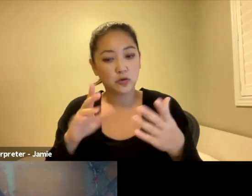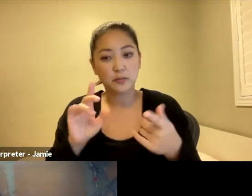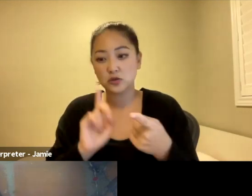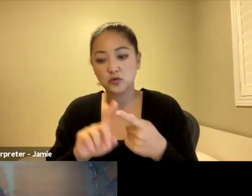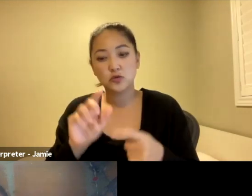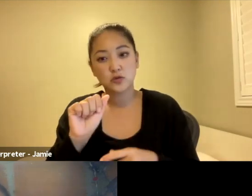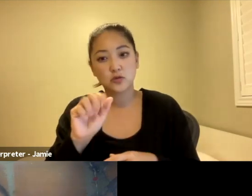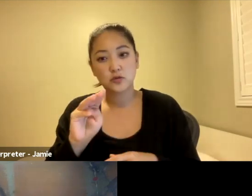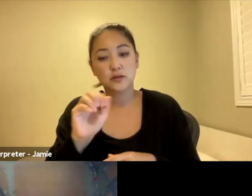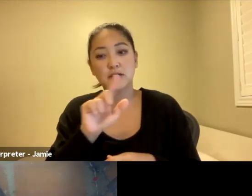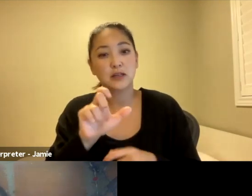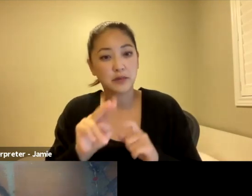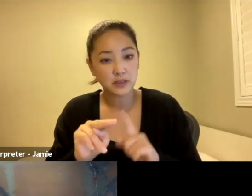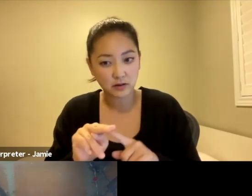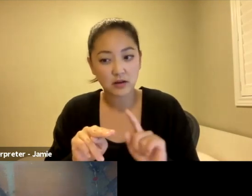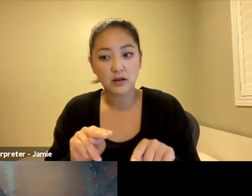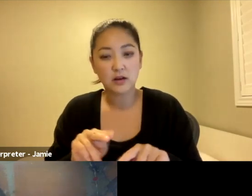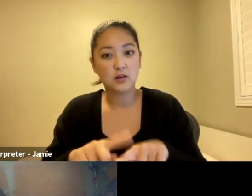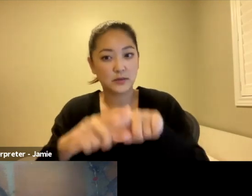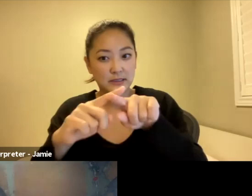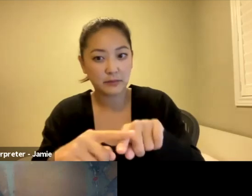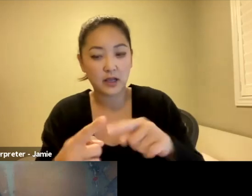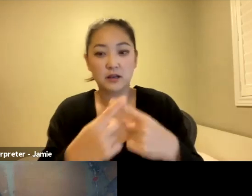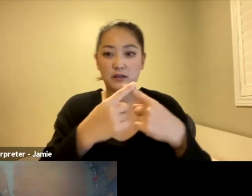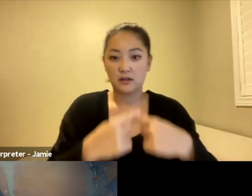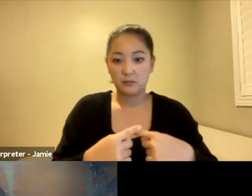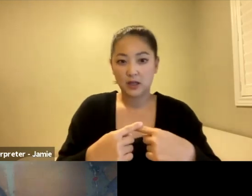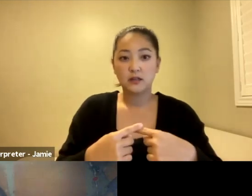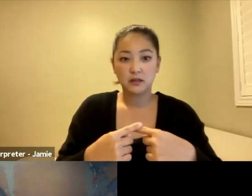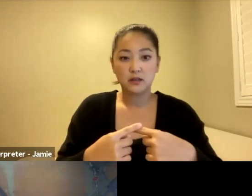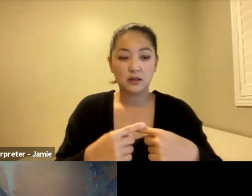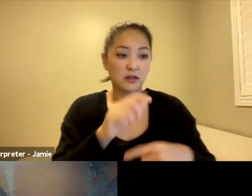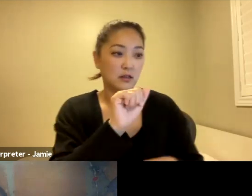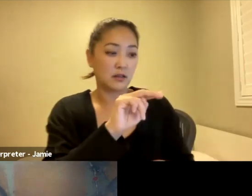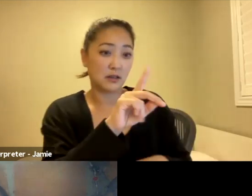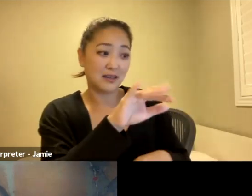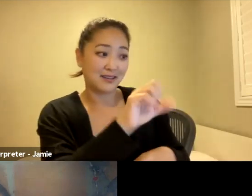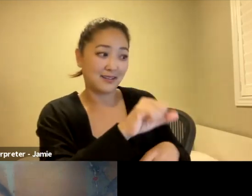We depend ecologically to the Andes to Amazon. And...